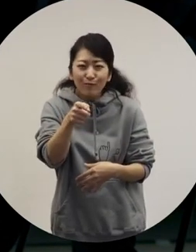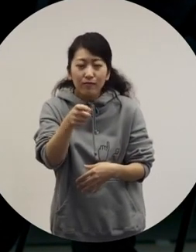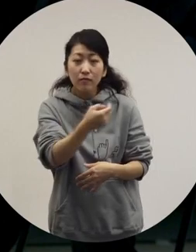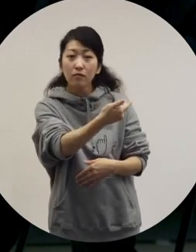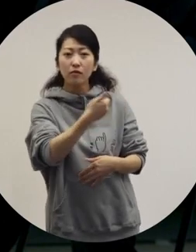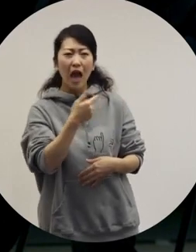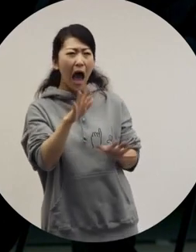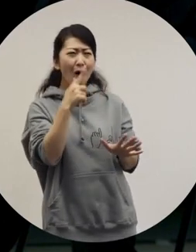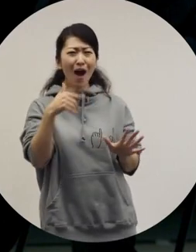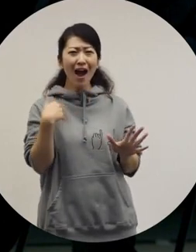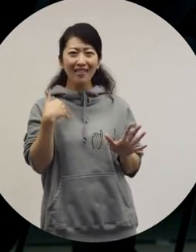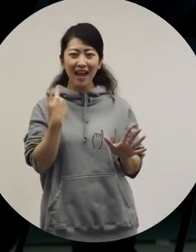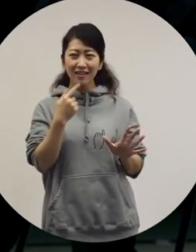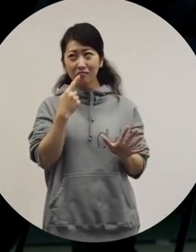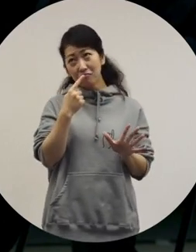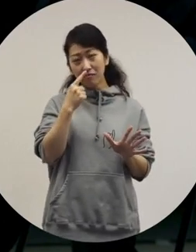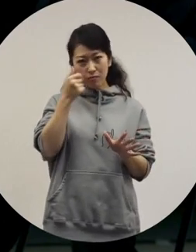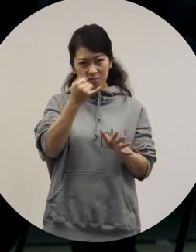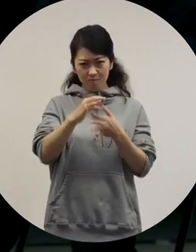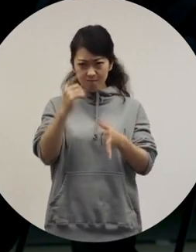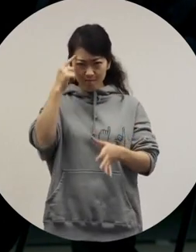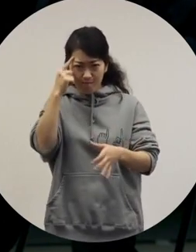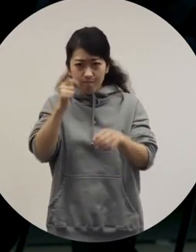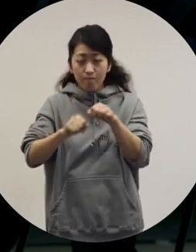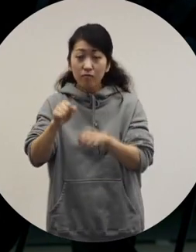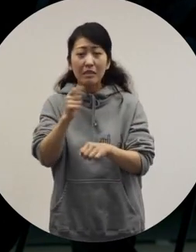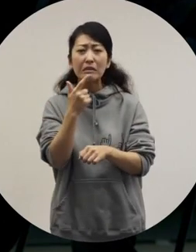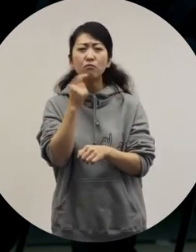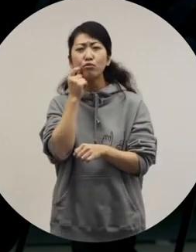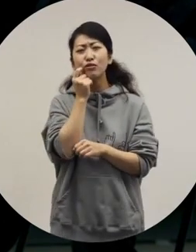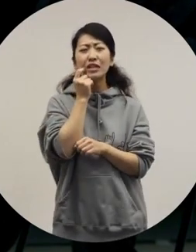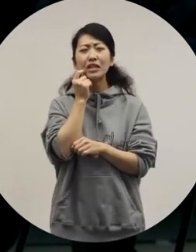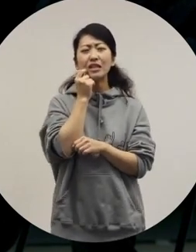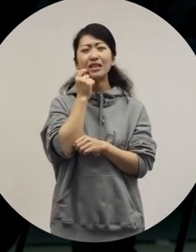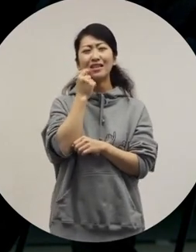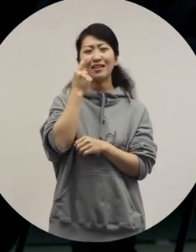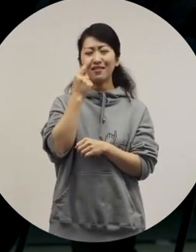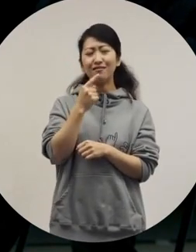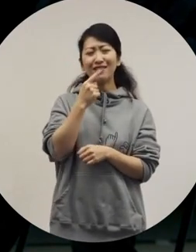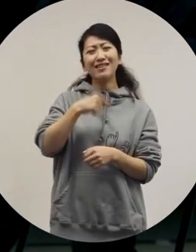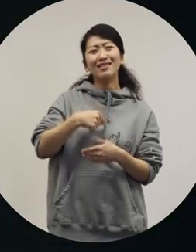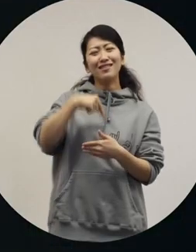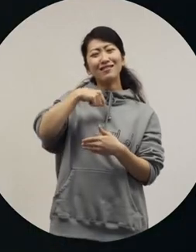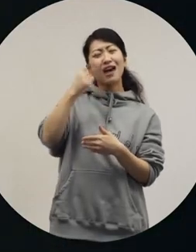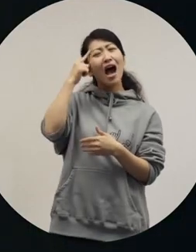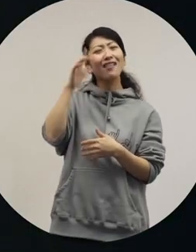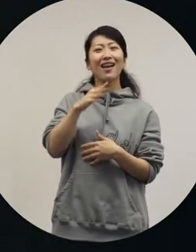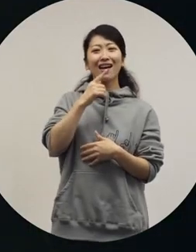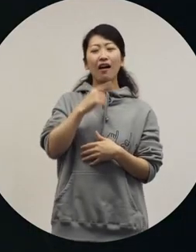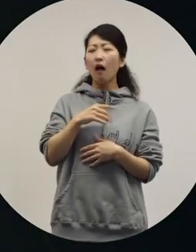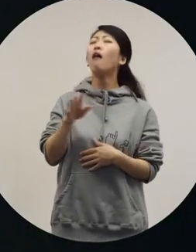"What? I don't know. I have no idea. I didn't intend to be genderless." That's what I'd say. [Ochiai] I see.